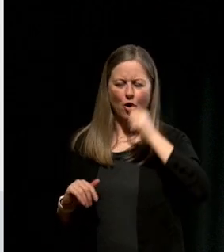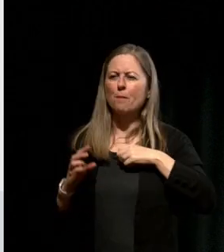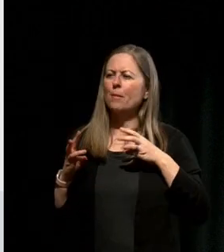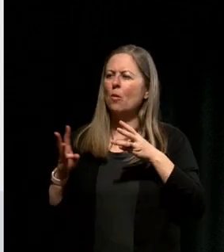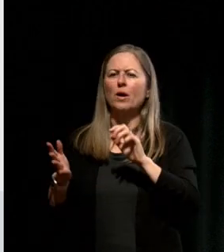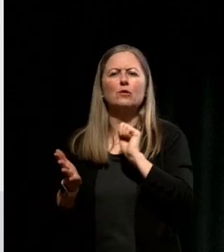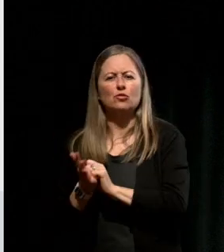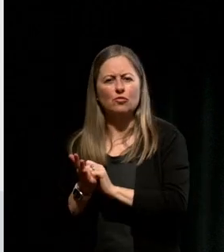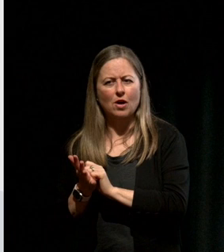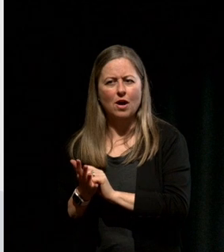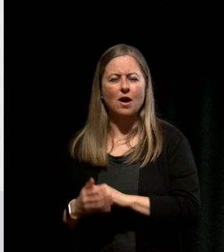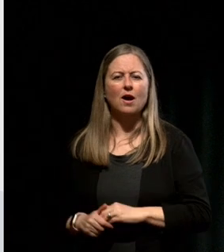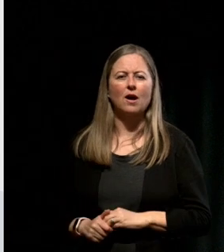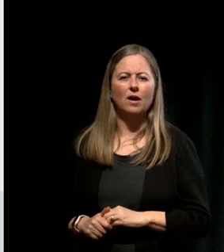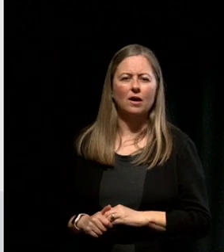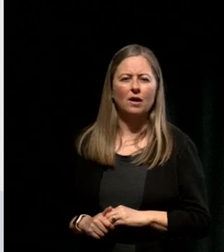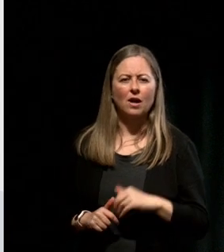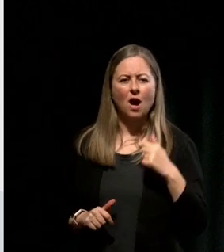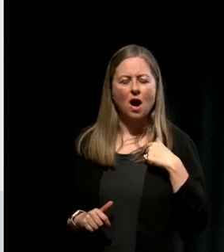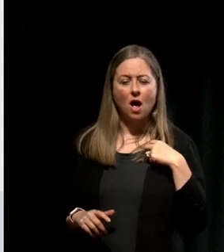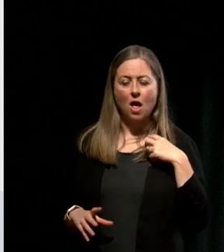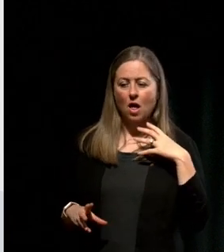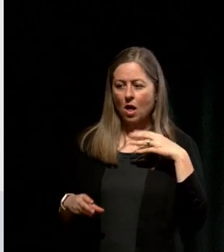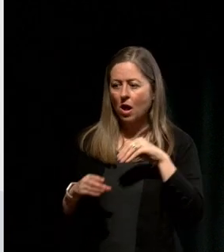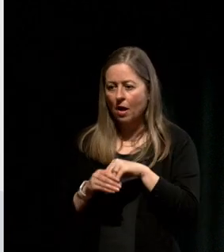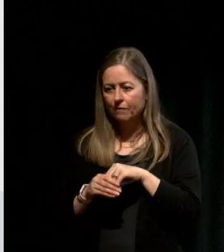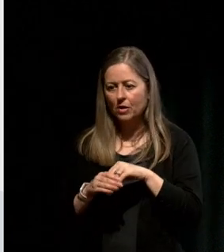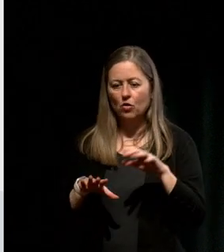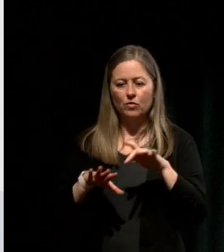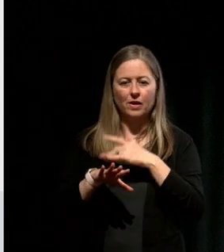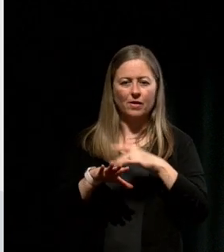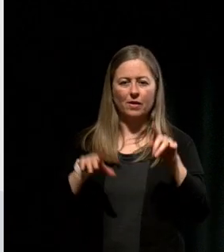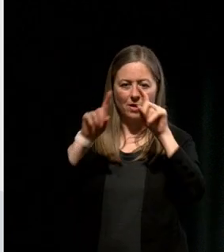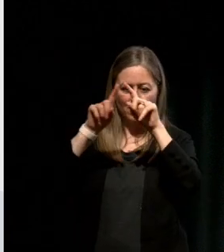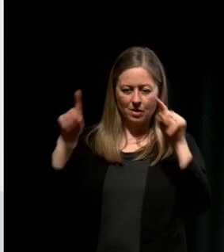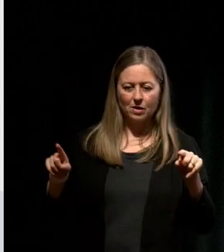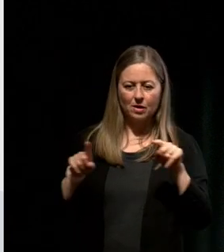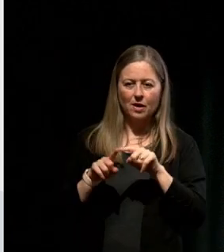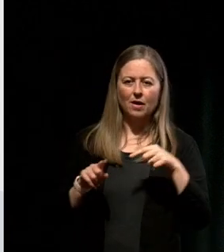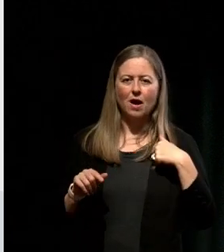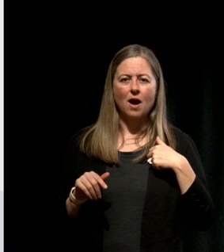that I thought and I was so caught up in the drama triangle that I never sat down with Clarice to just talk things through.